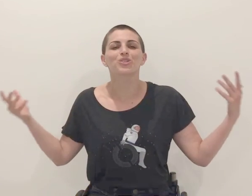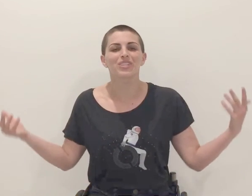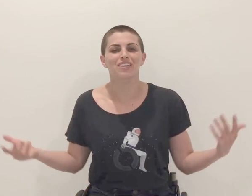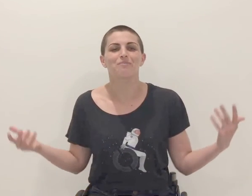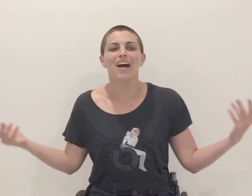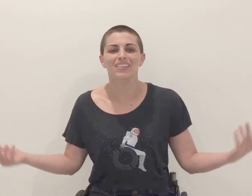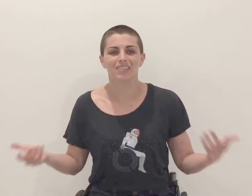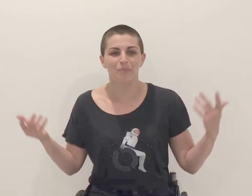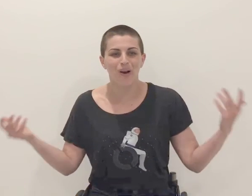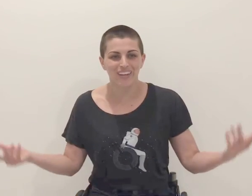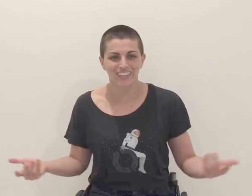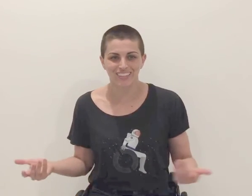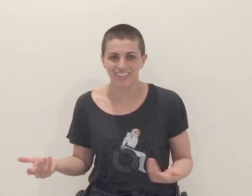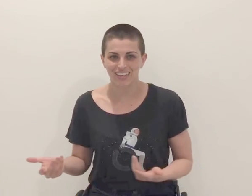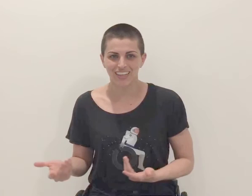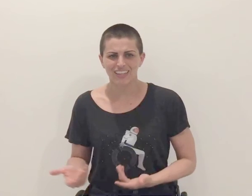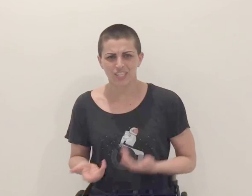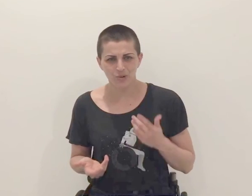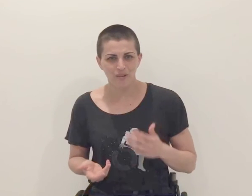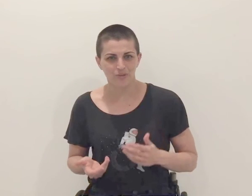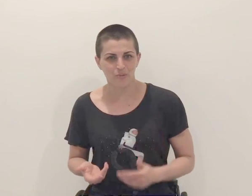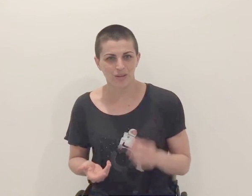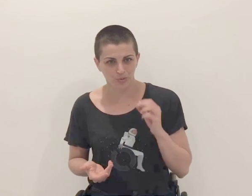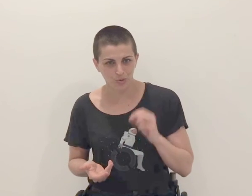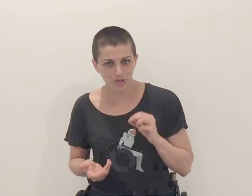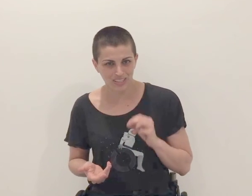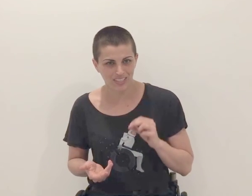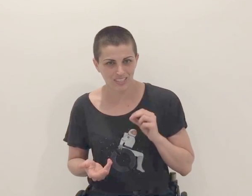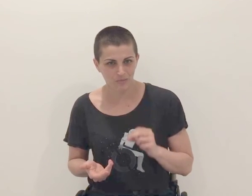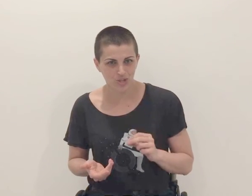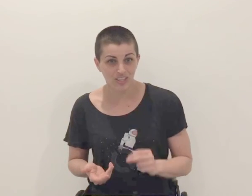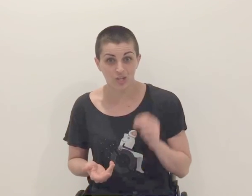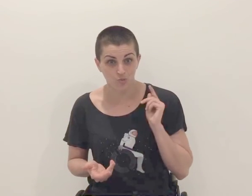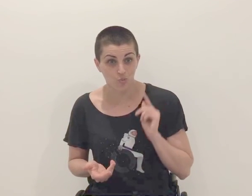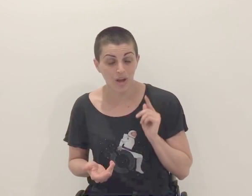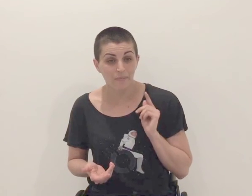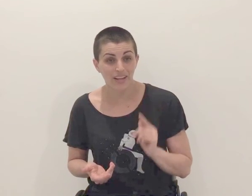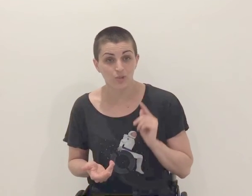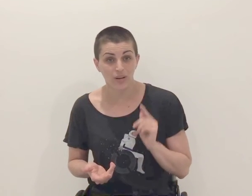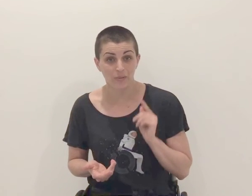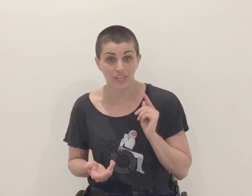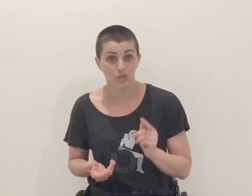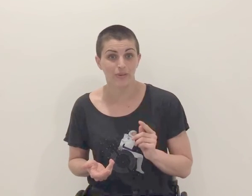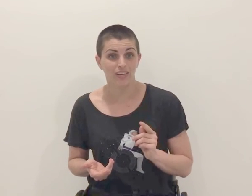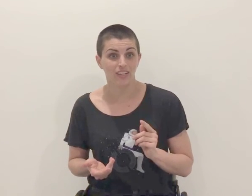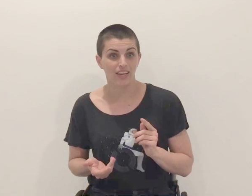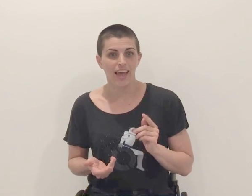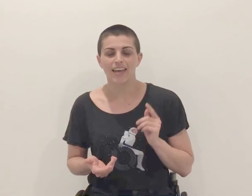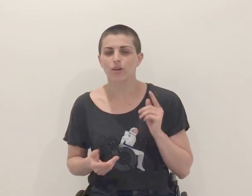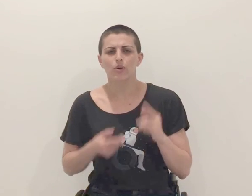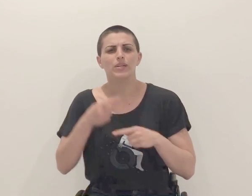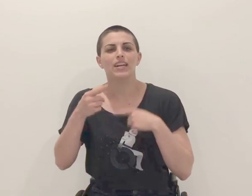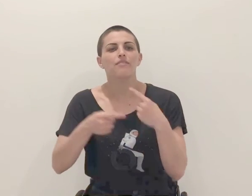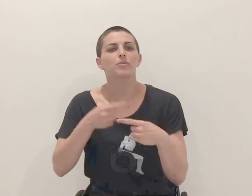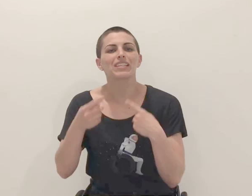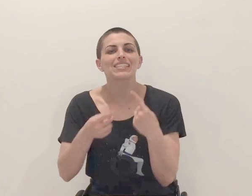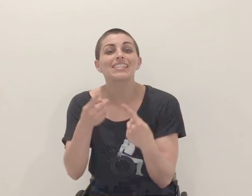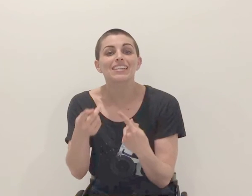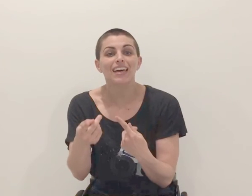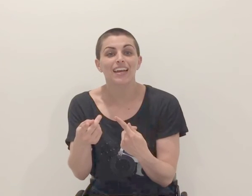of minds and bodies, they too often remain rooted in the assumption that there is one best way to be human, and that we would inevitably seek